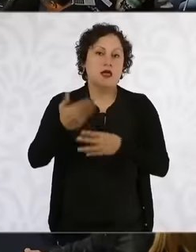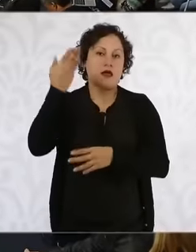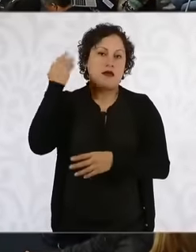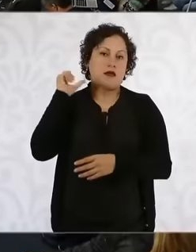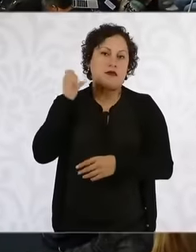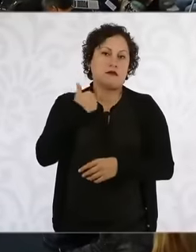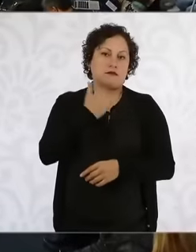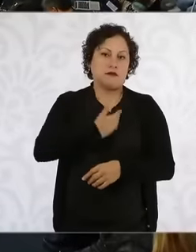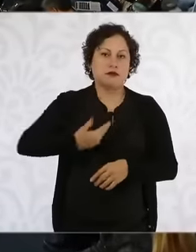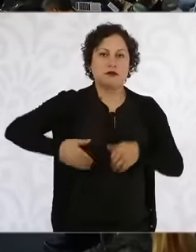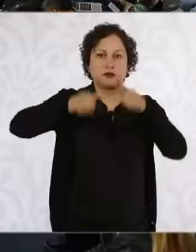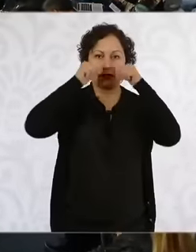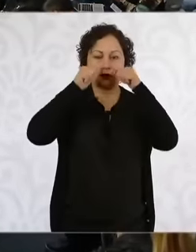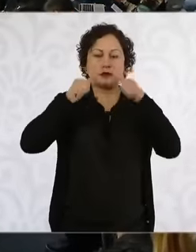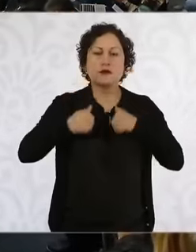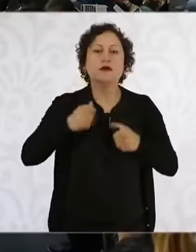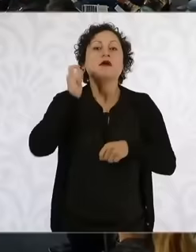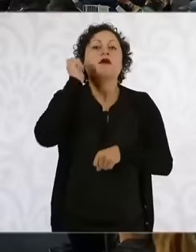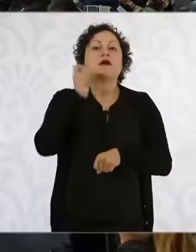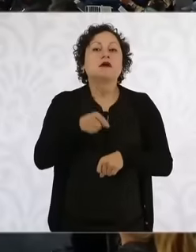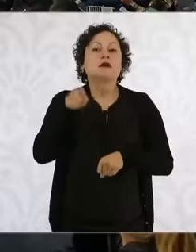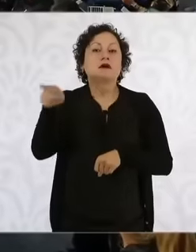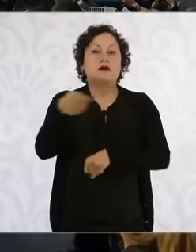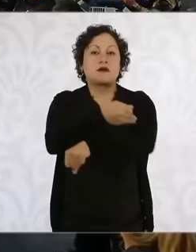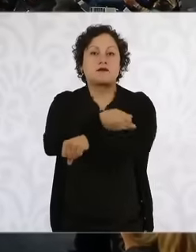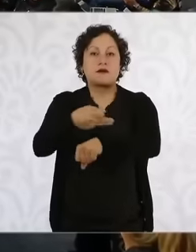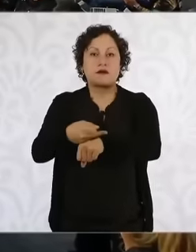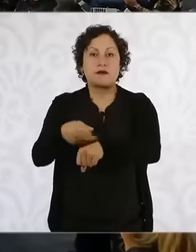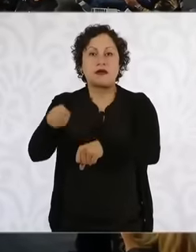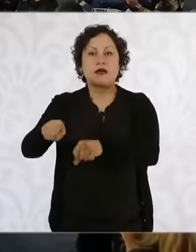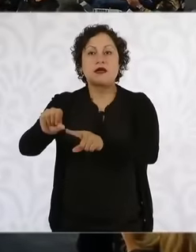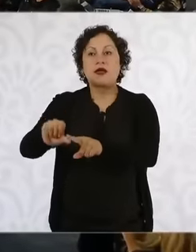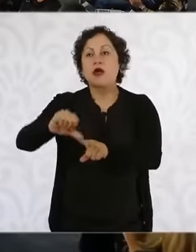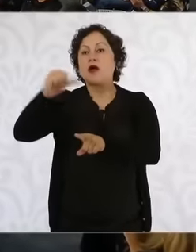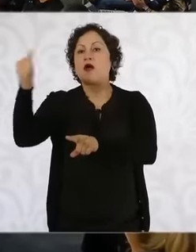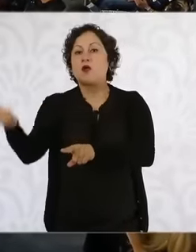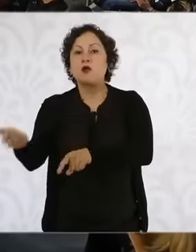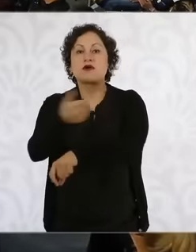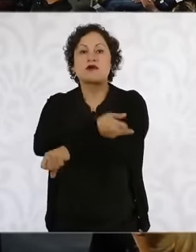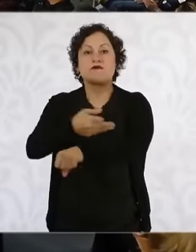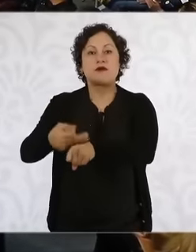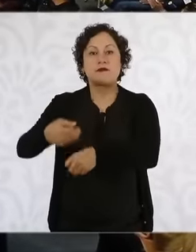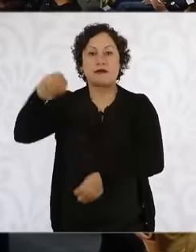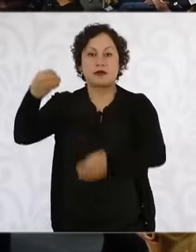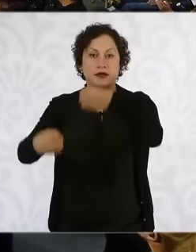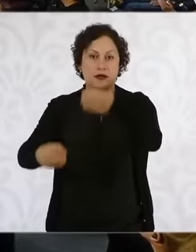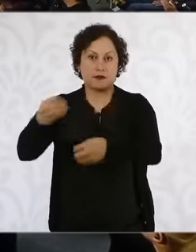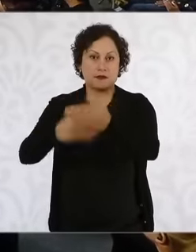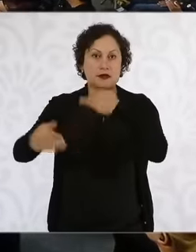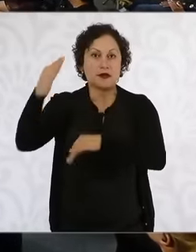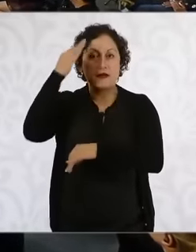is being dispossessed by the aunts of a minister, those aunts of Minister Jorge Mario Pardo Rebolledo